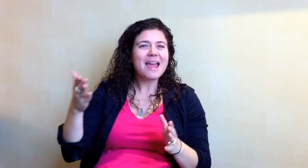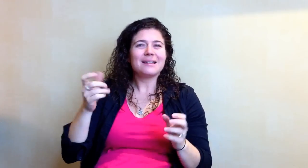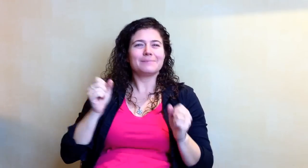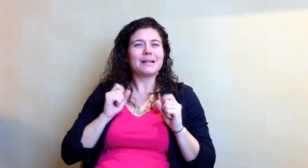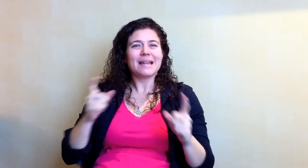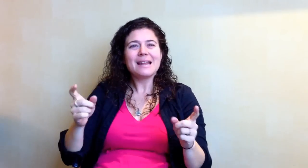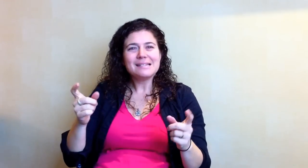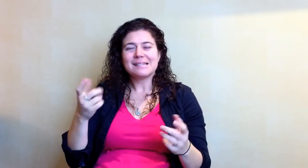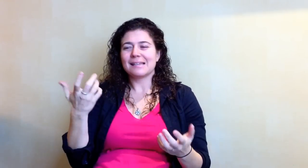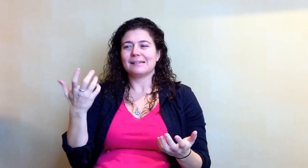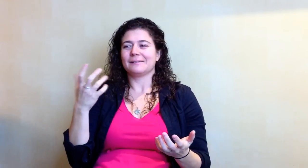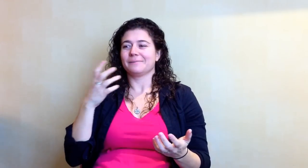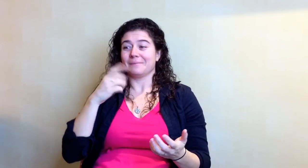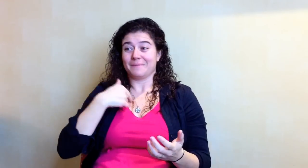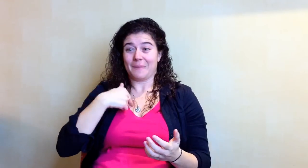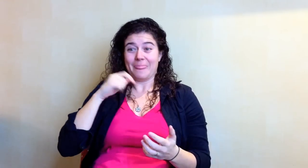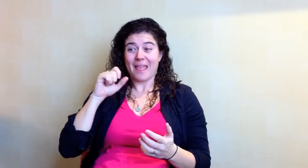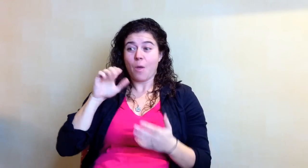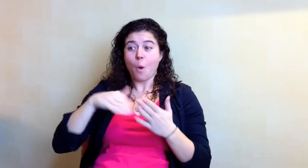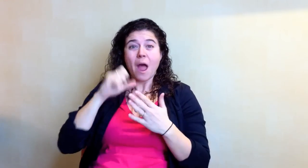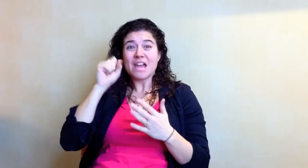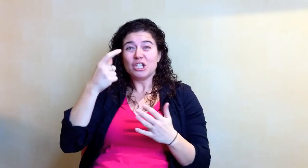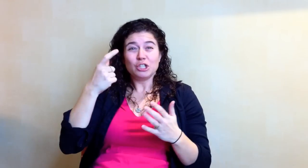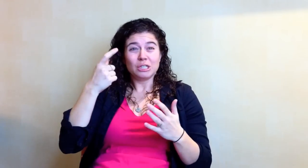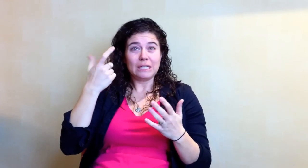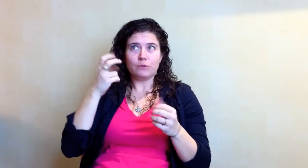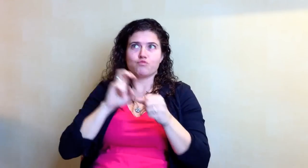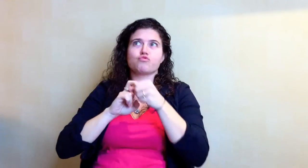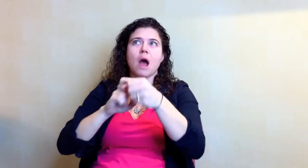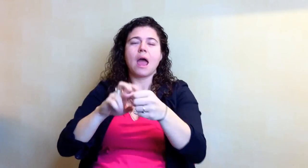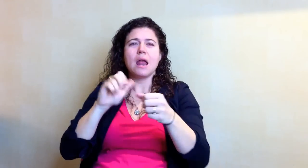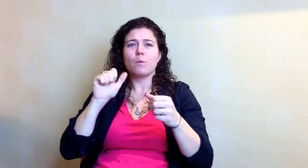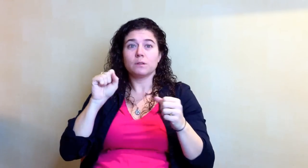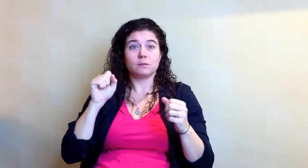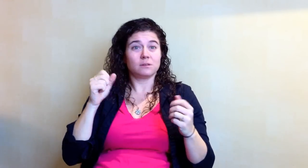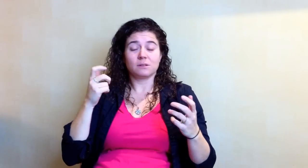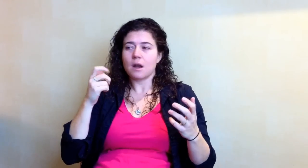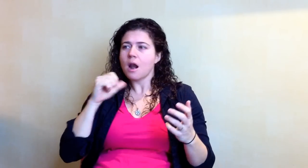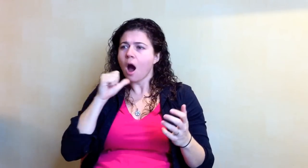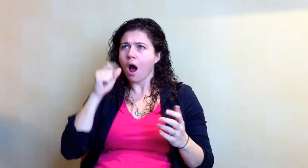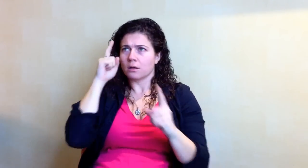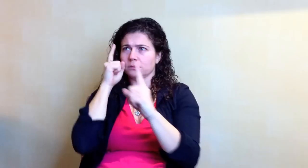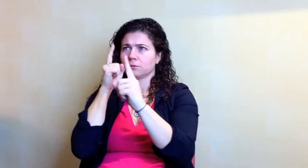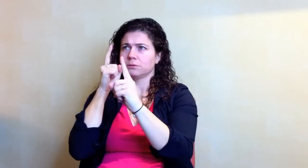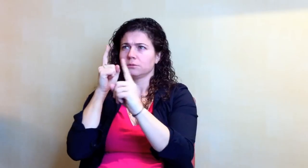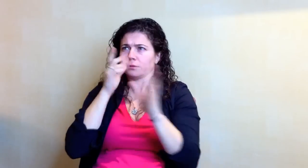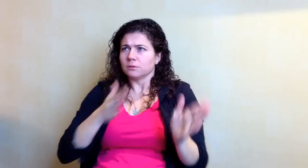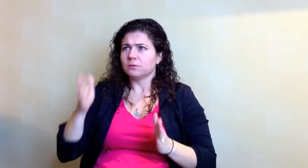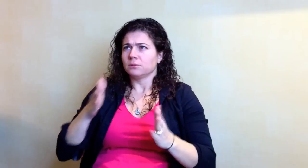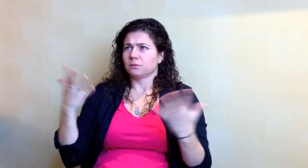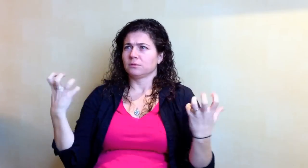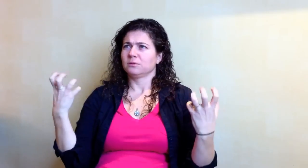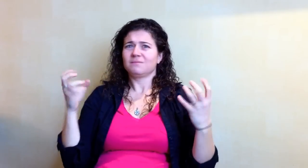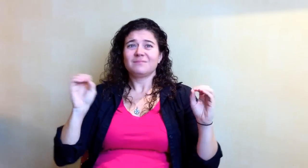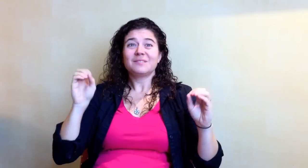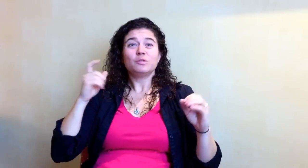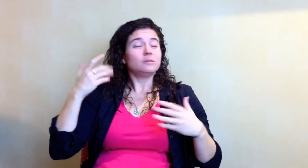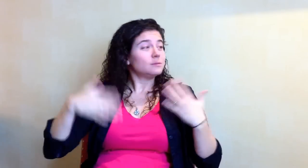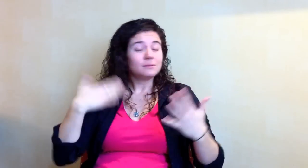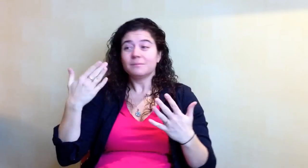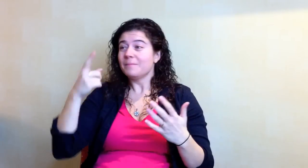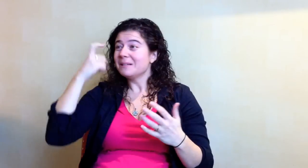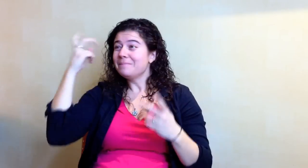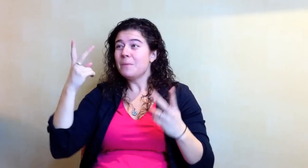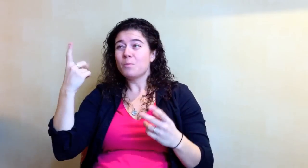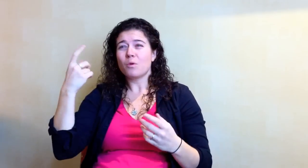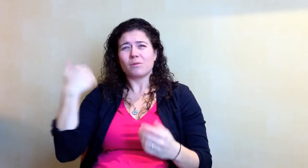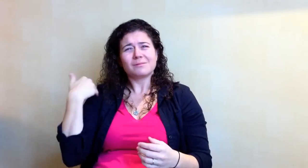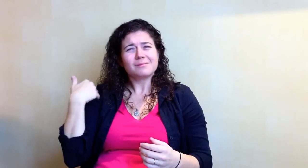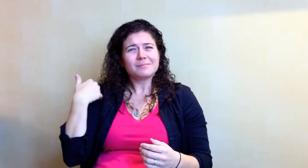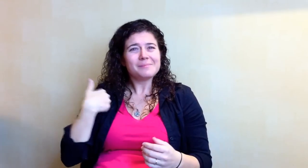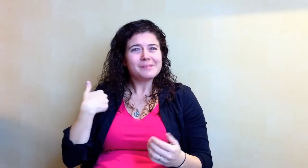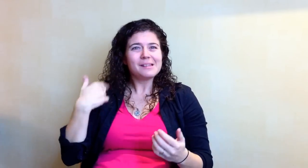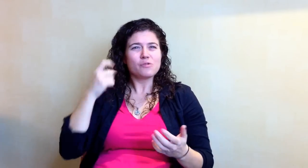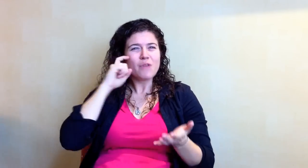Spontaneousity. The whole student government ride was not planned or aimed for. All happened because of people pushing me.